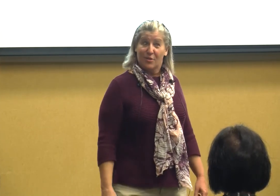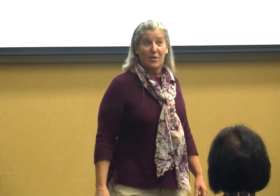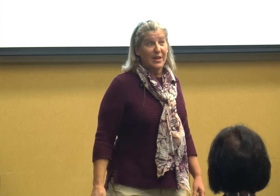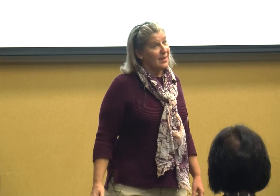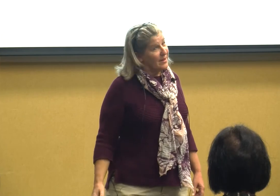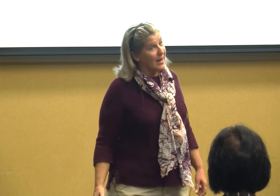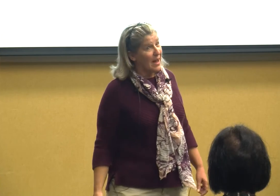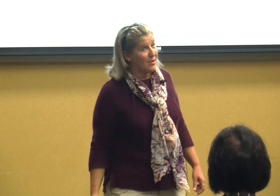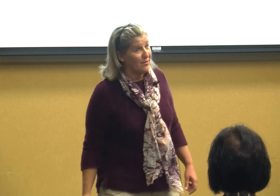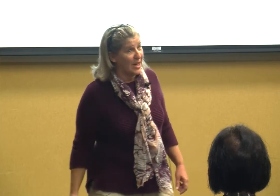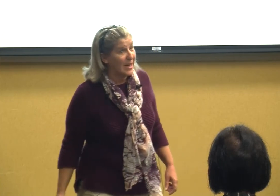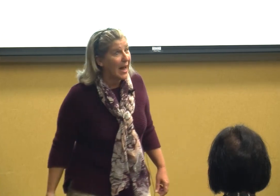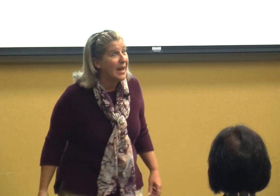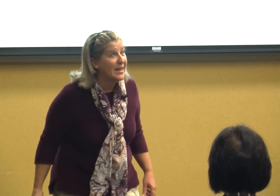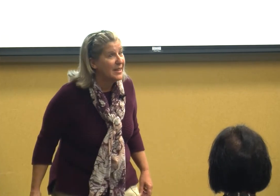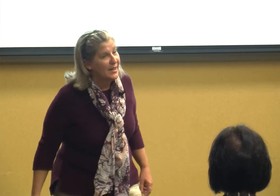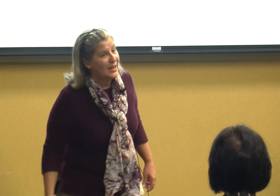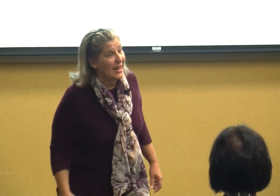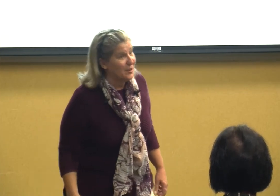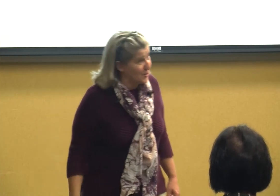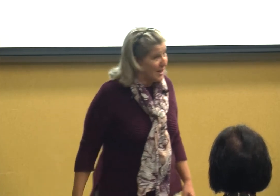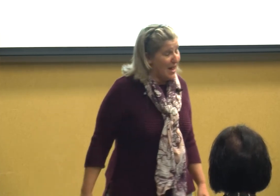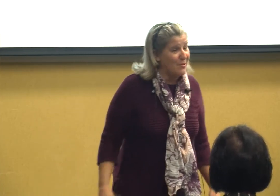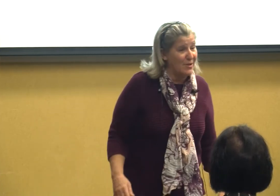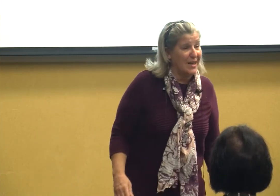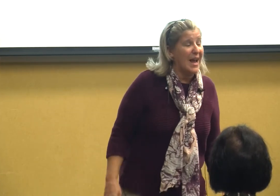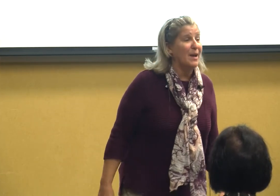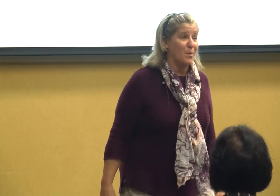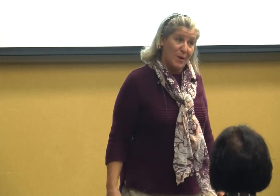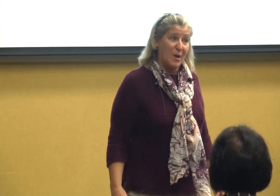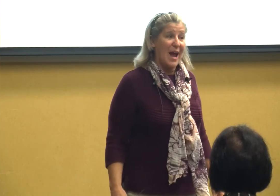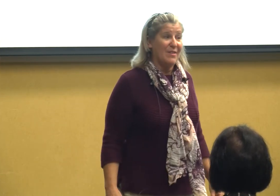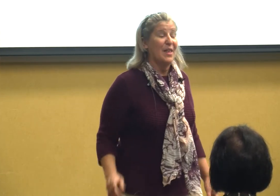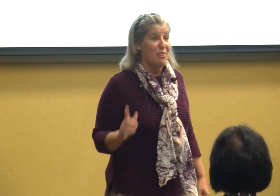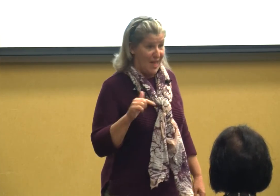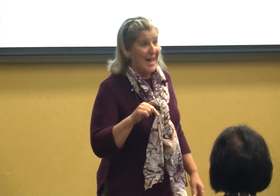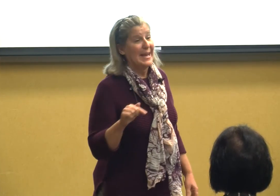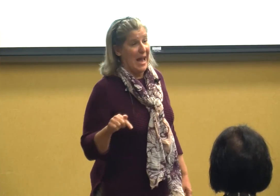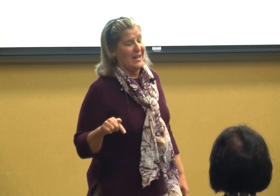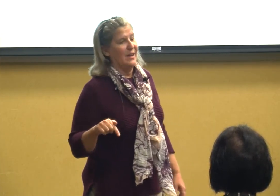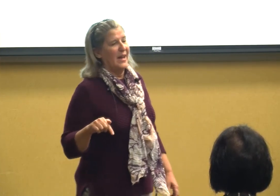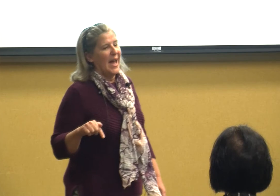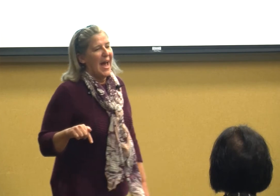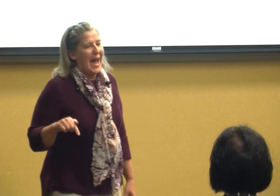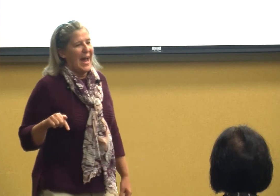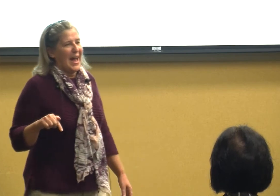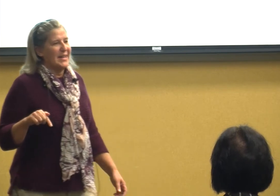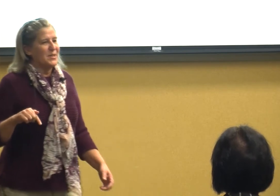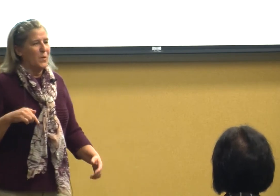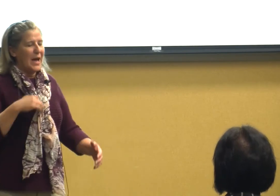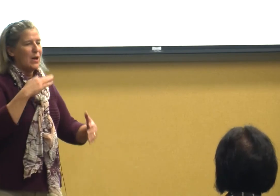they're gonna have a fun day and you're gonna have a fun day well we were having that day and we had